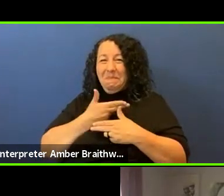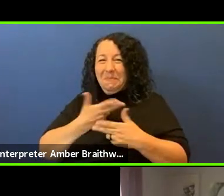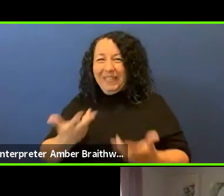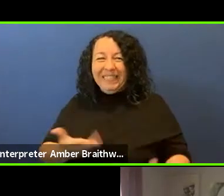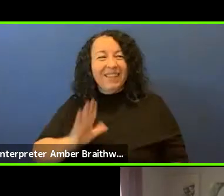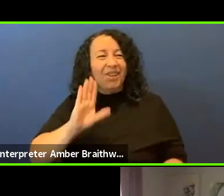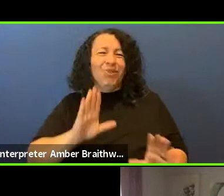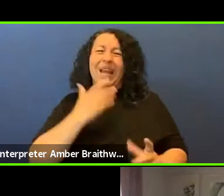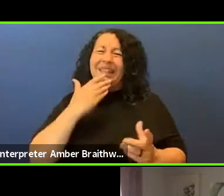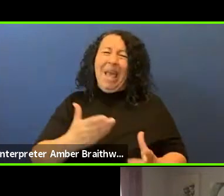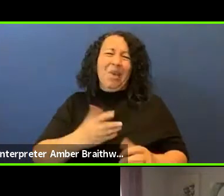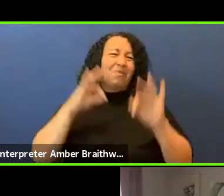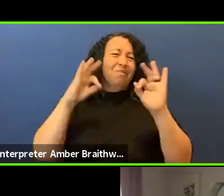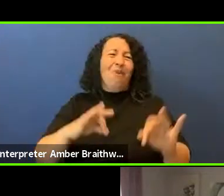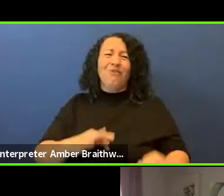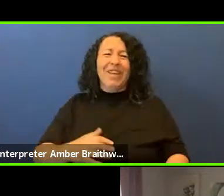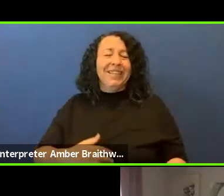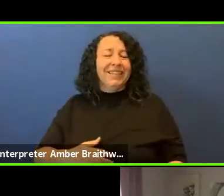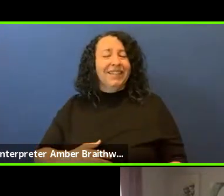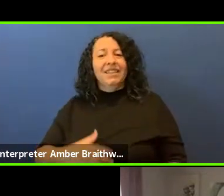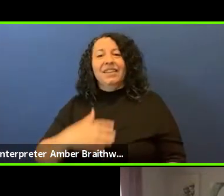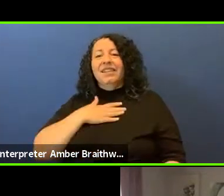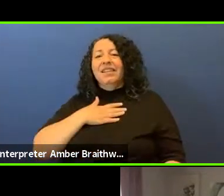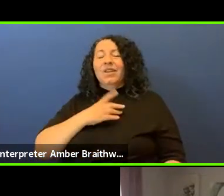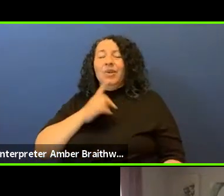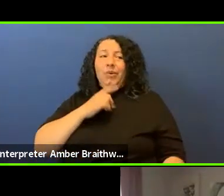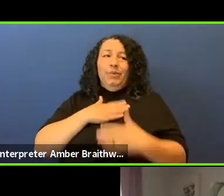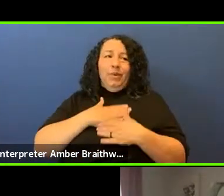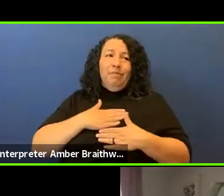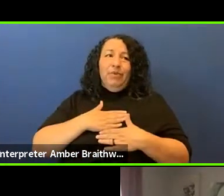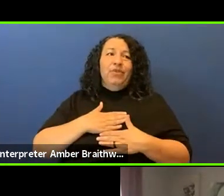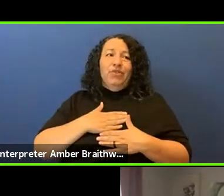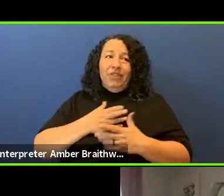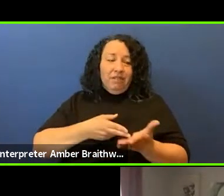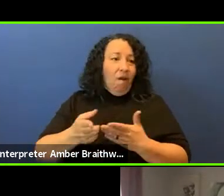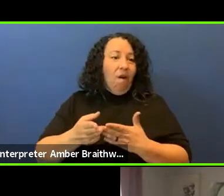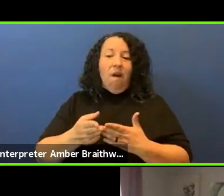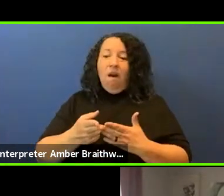it was perfect. Really appreciate the honesty and the candor